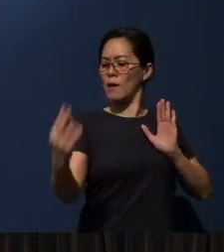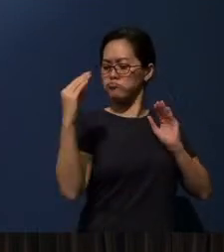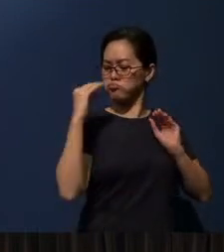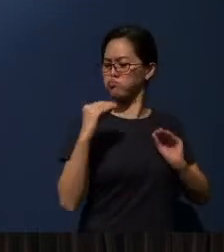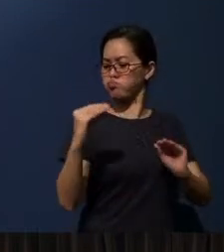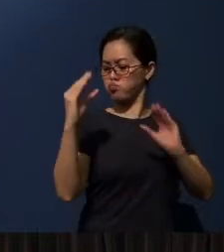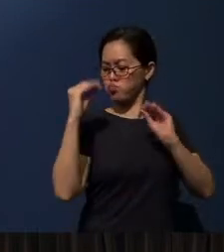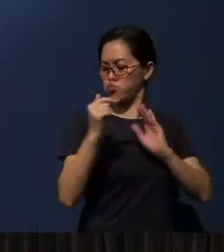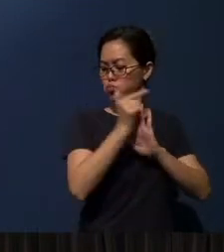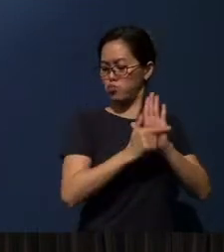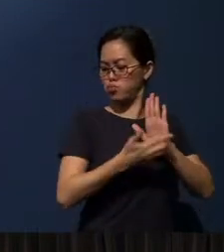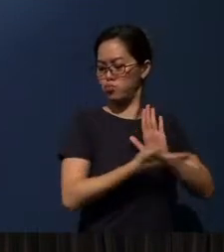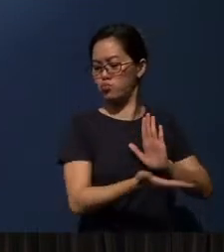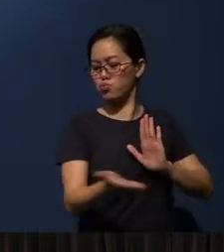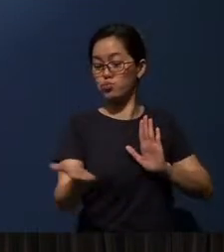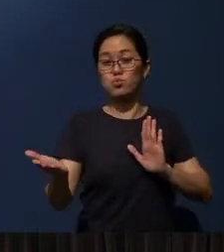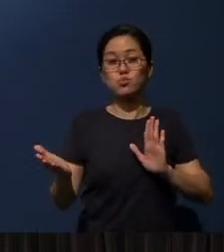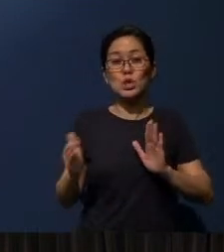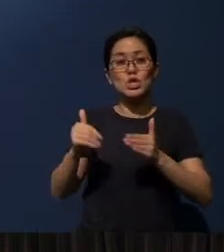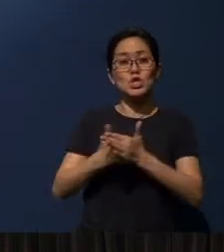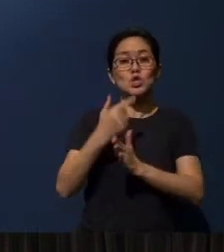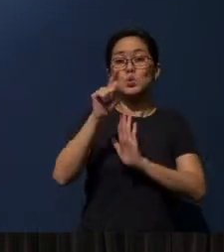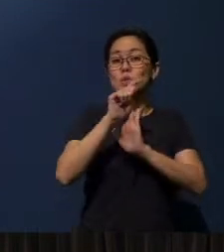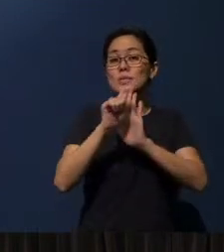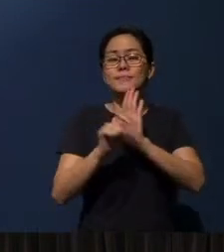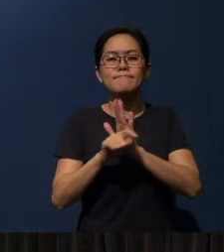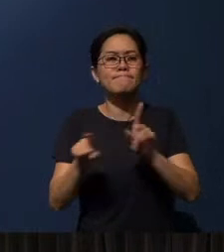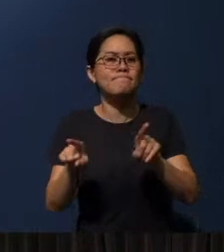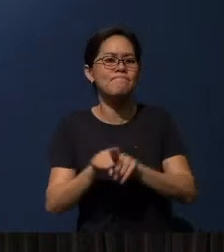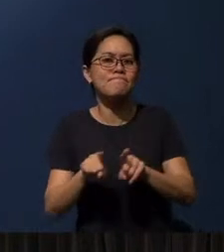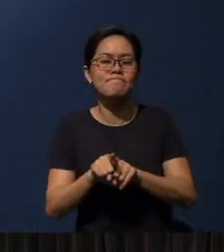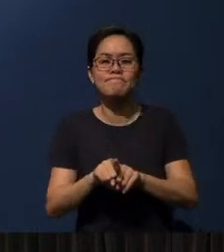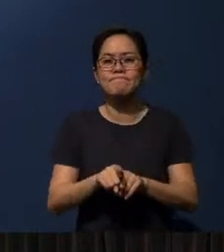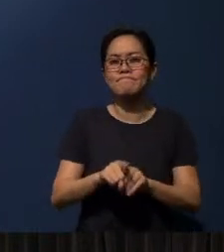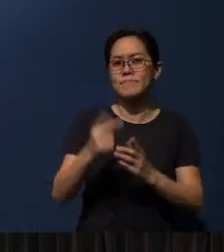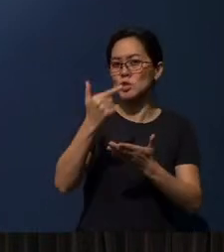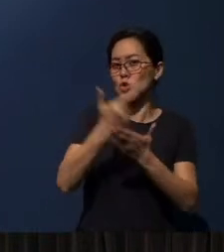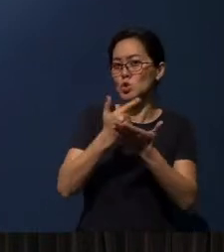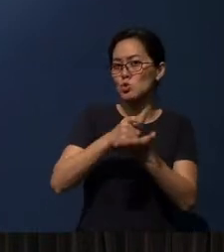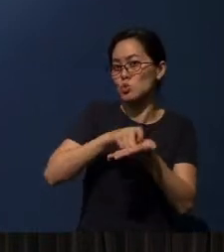And right even in the New Testament, Luke recorded in the book of Acts,